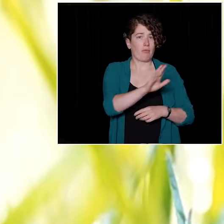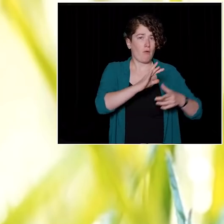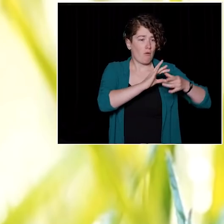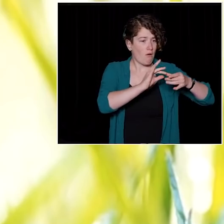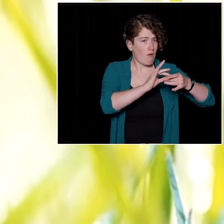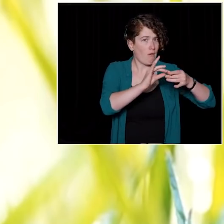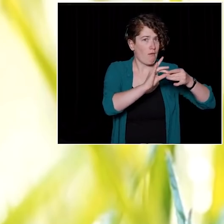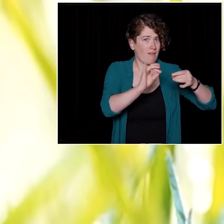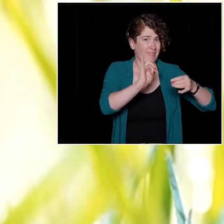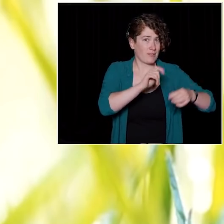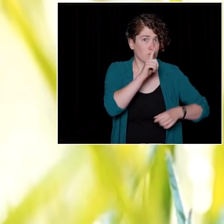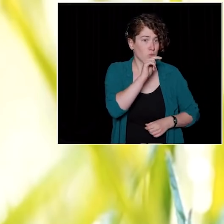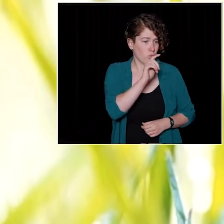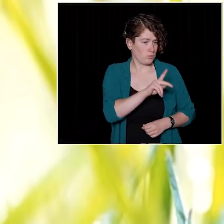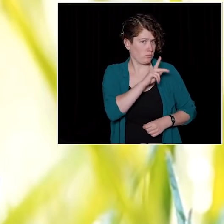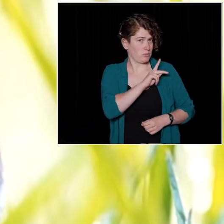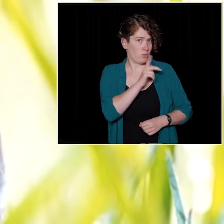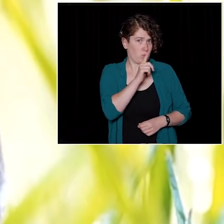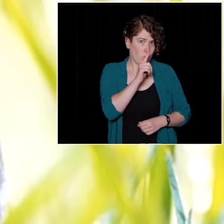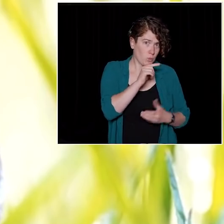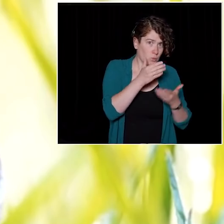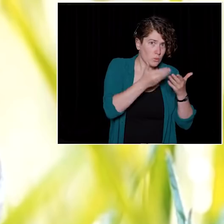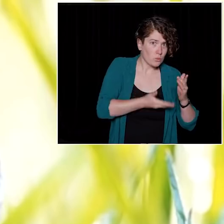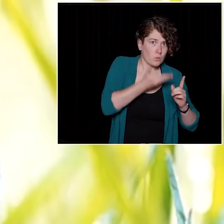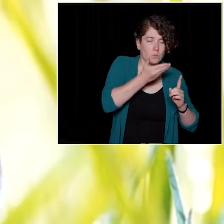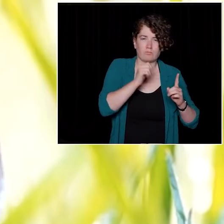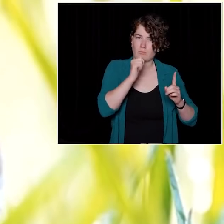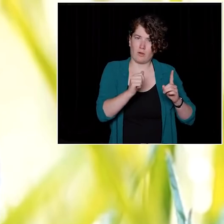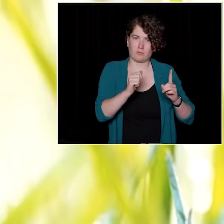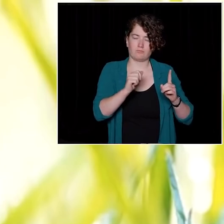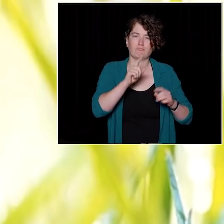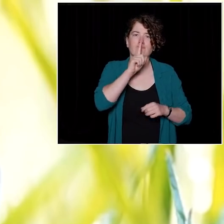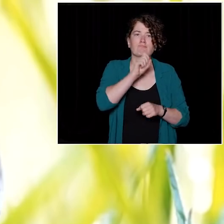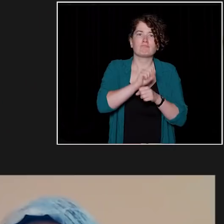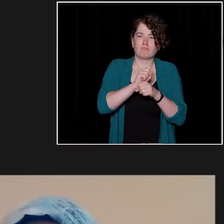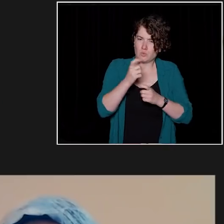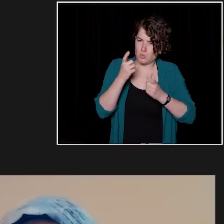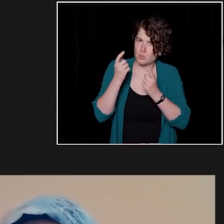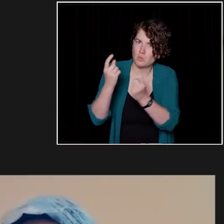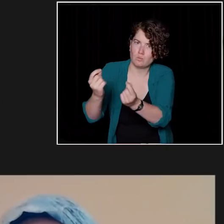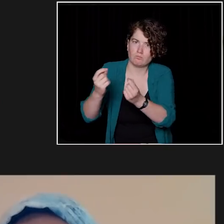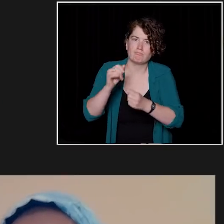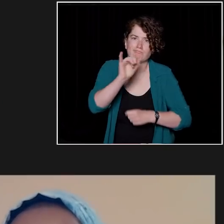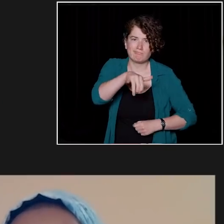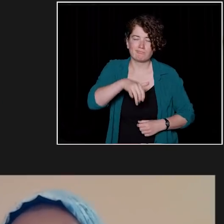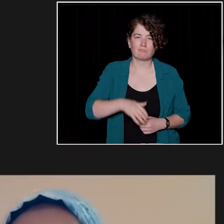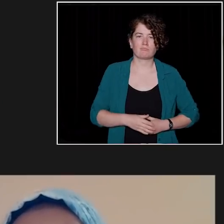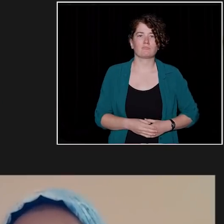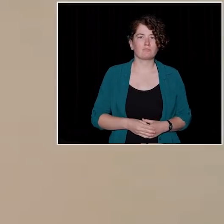but what and whom they'll stand up and fight for. That's what leadership is.